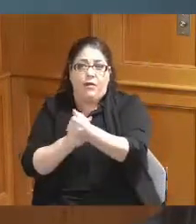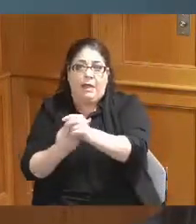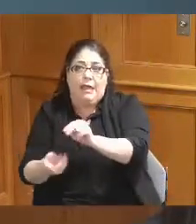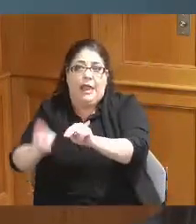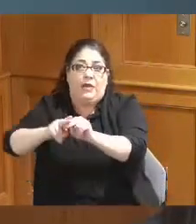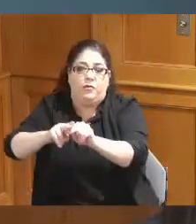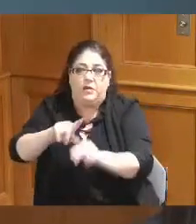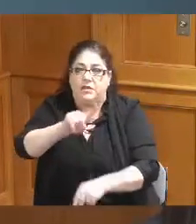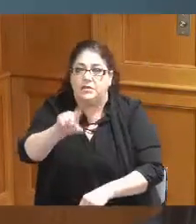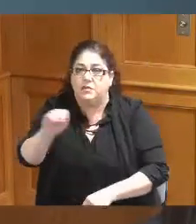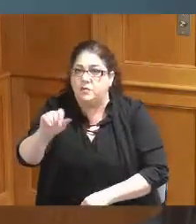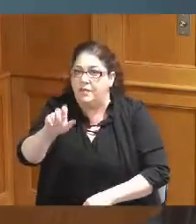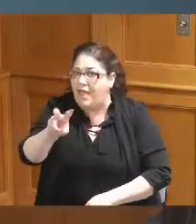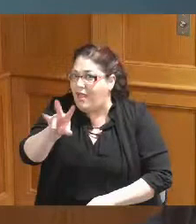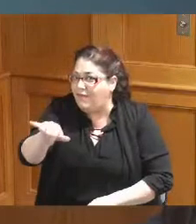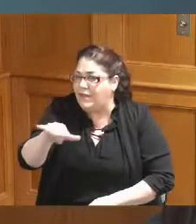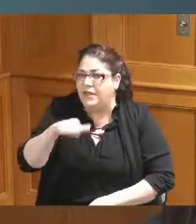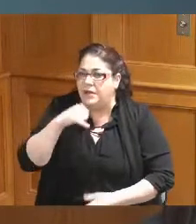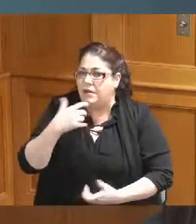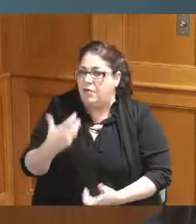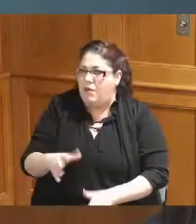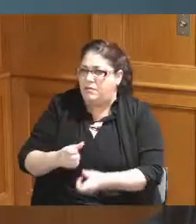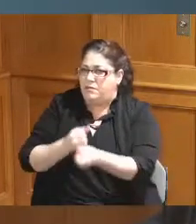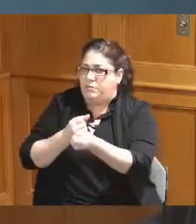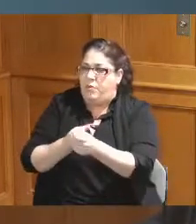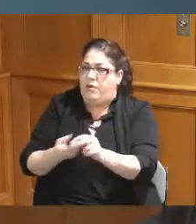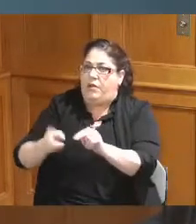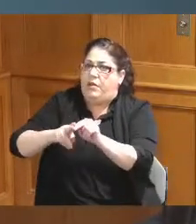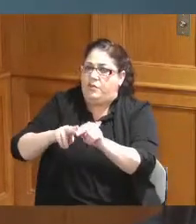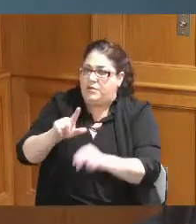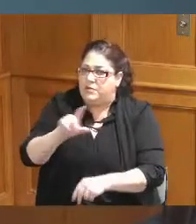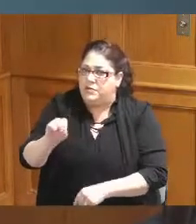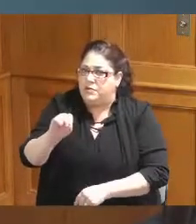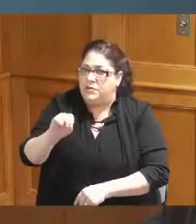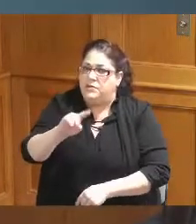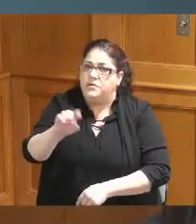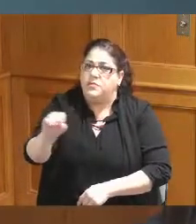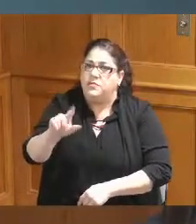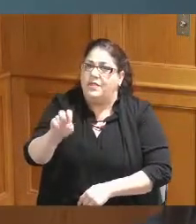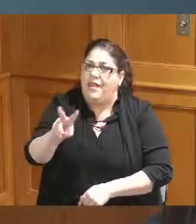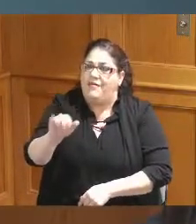for the continuation just allow me to be able to at least meet with the zoo and hear them out and